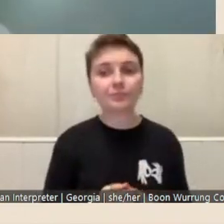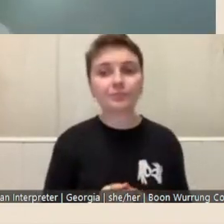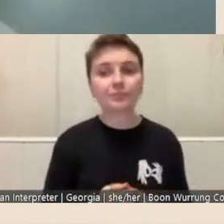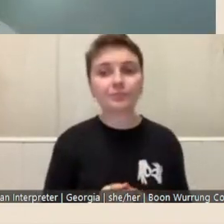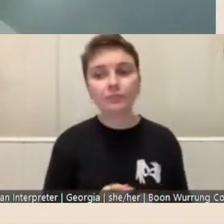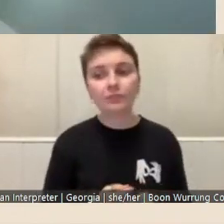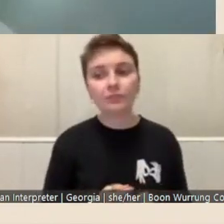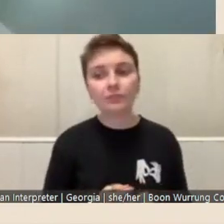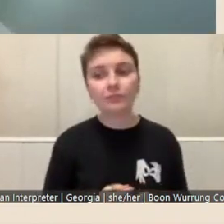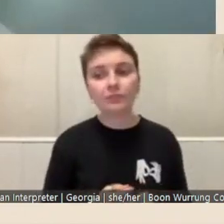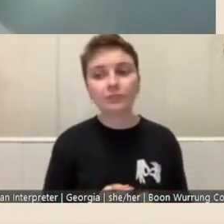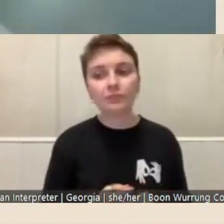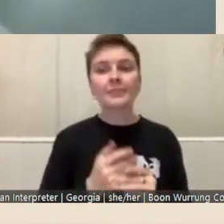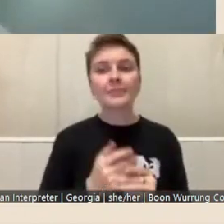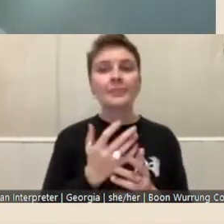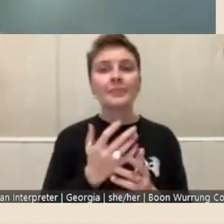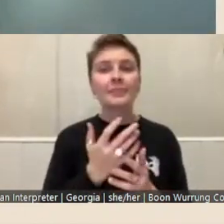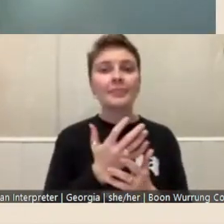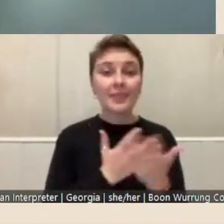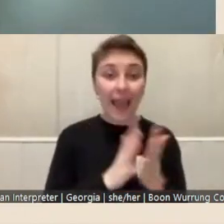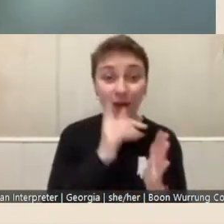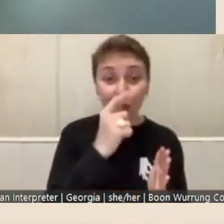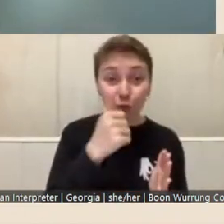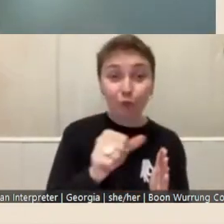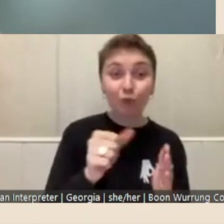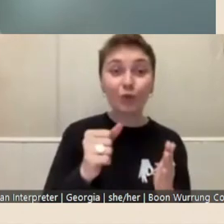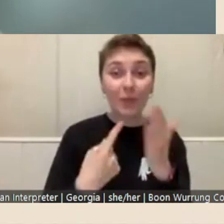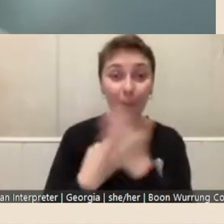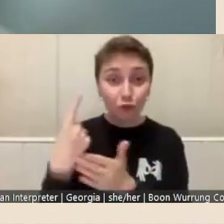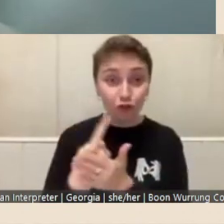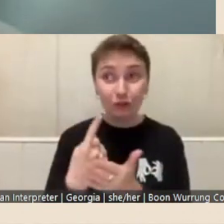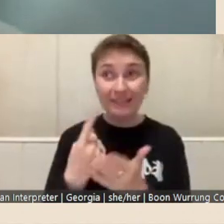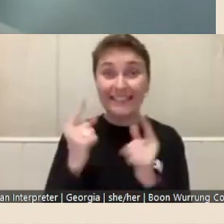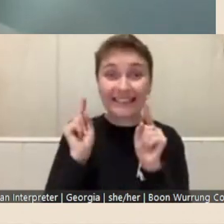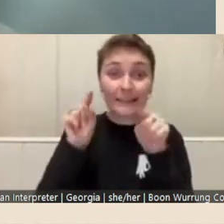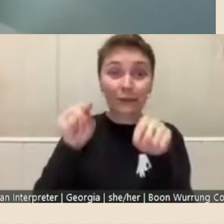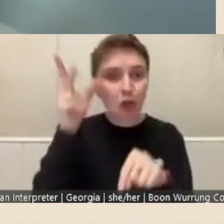advantage of the opportunity that it, that being in the Library presents?', and that's the